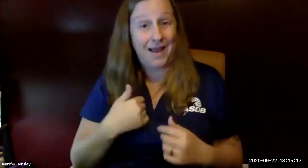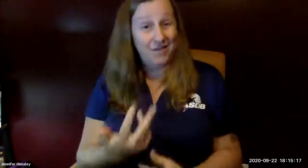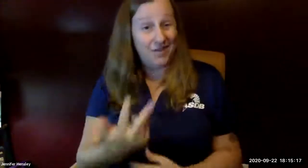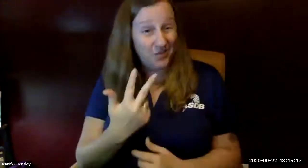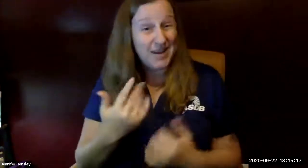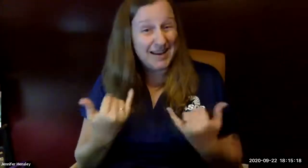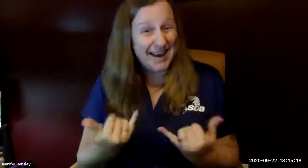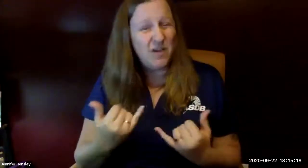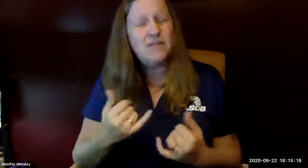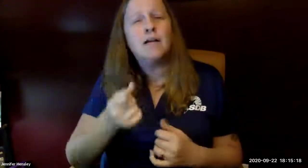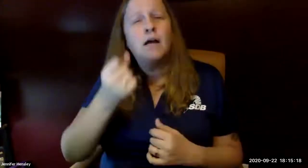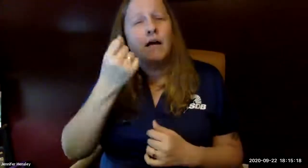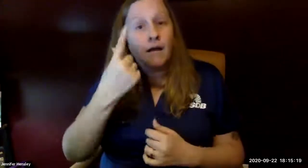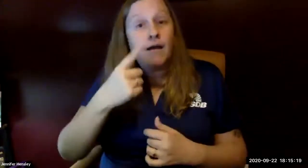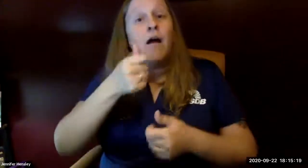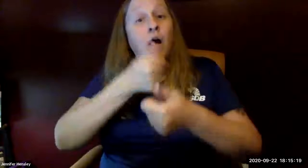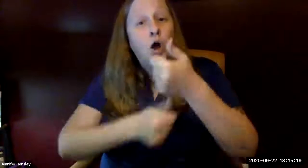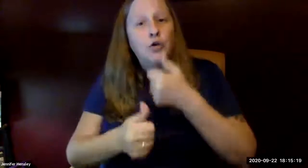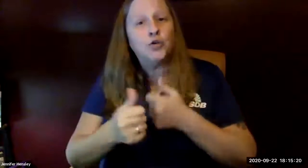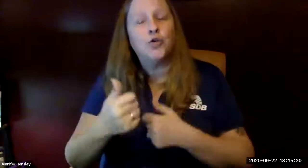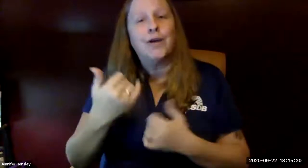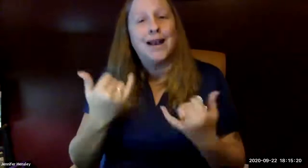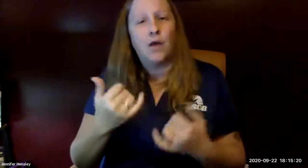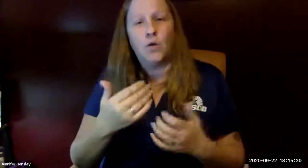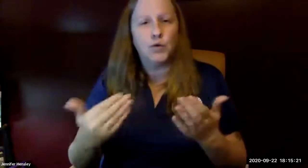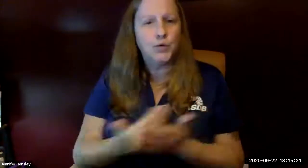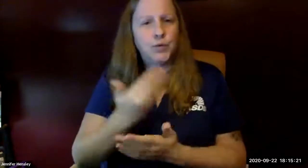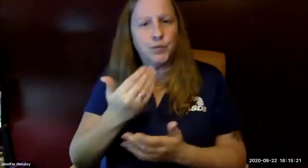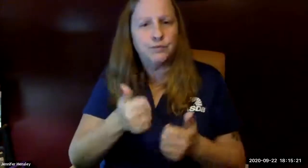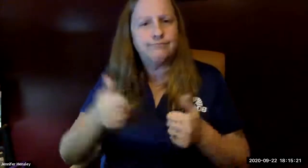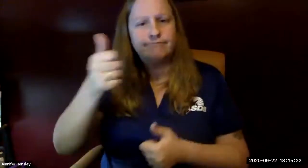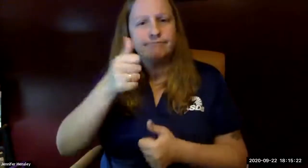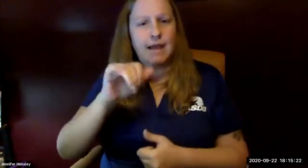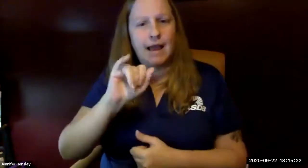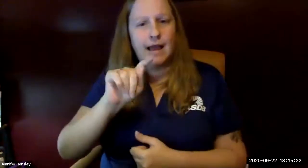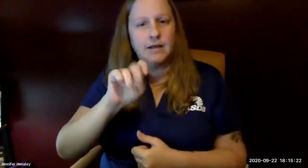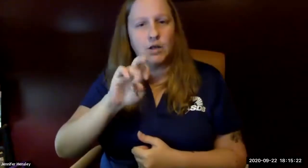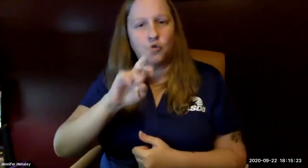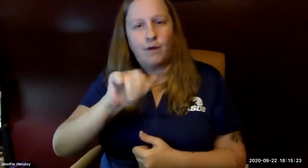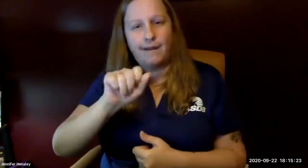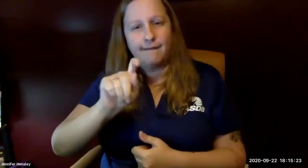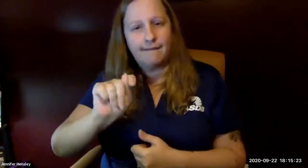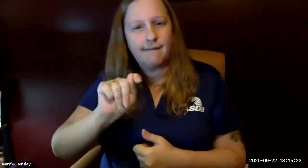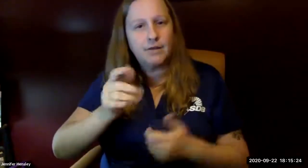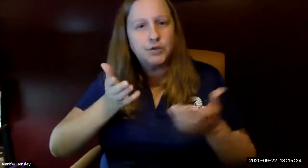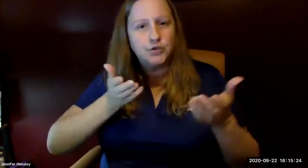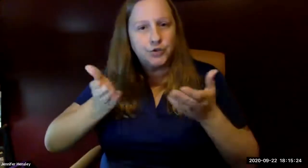still under its own region so now we have three